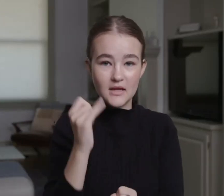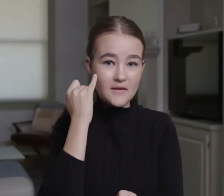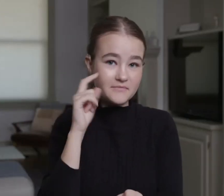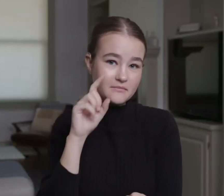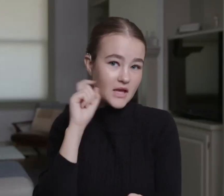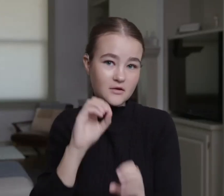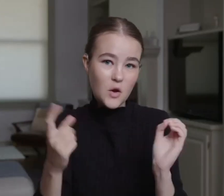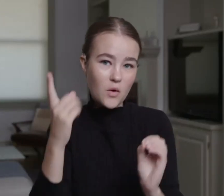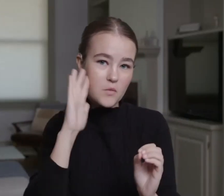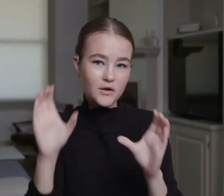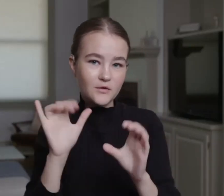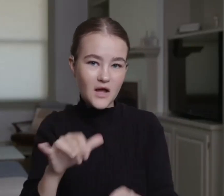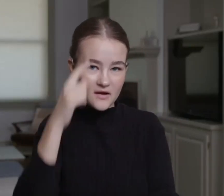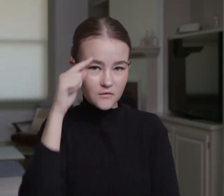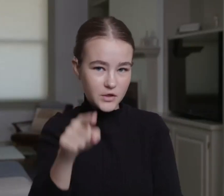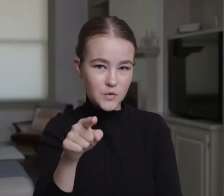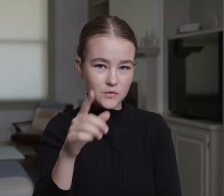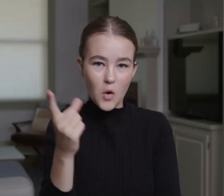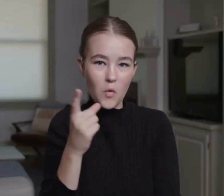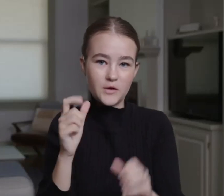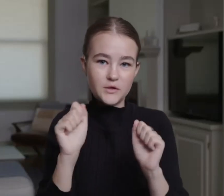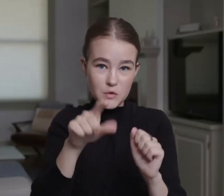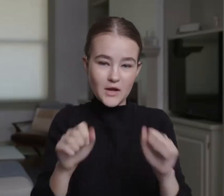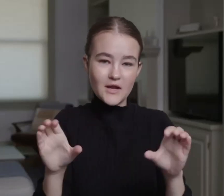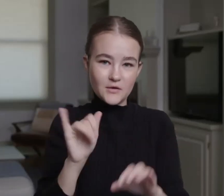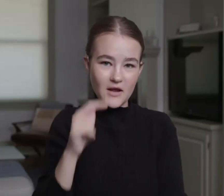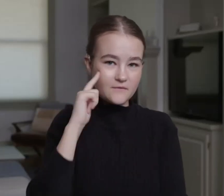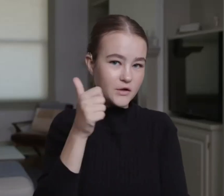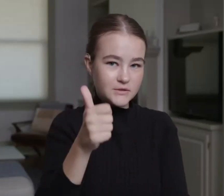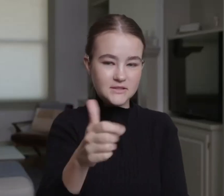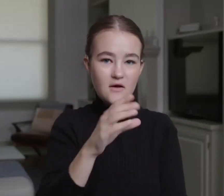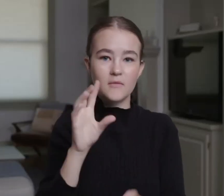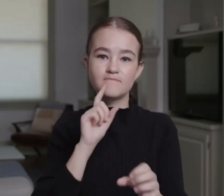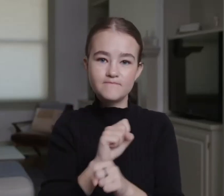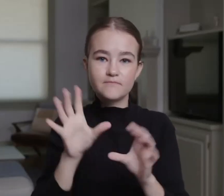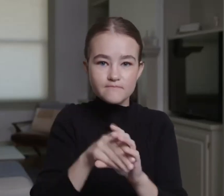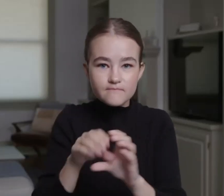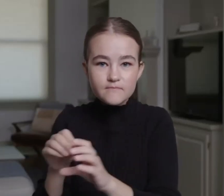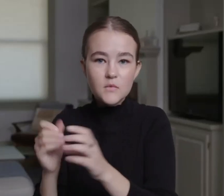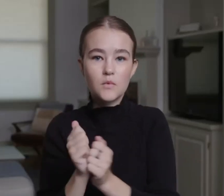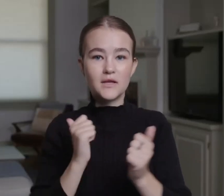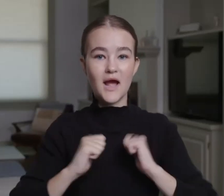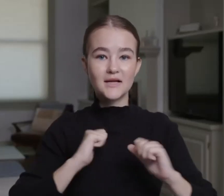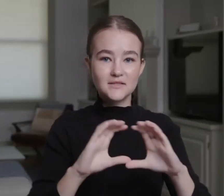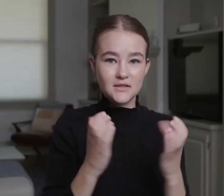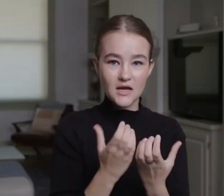because no one's going to do that for you. You're the only one who can do that for yourself. I would encourage you to get involved in acting classes,